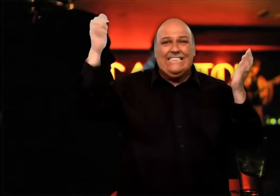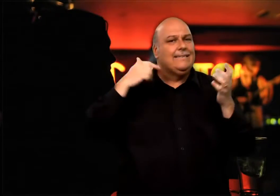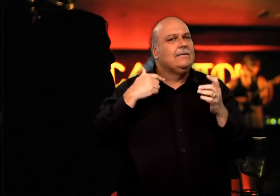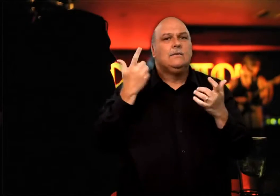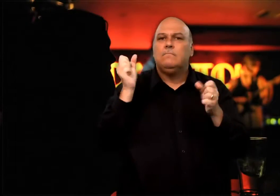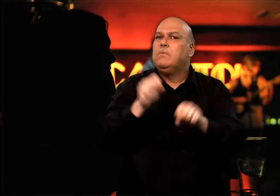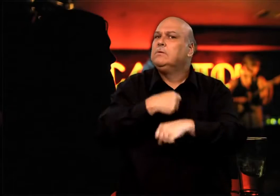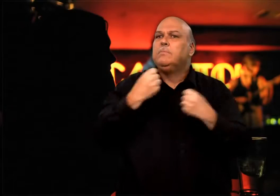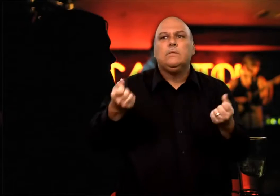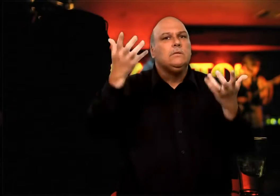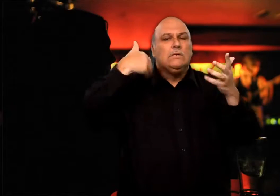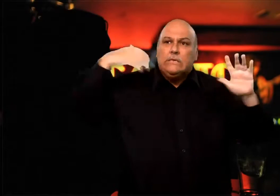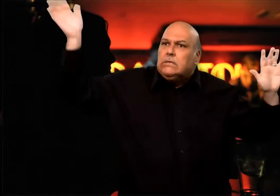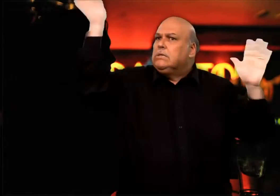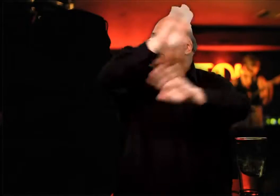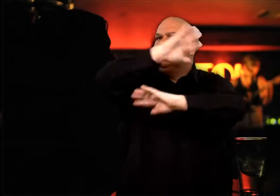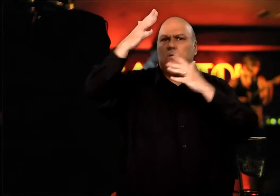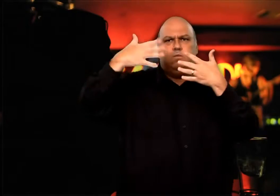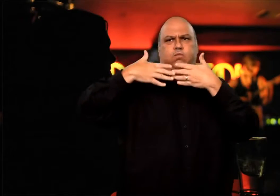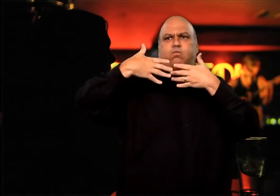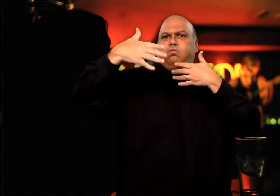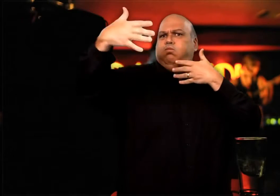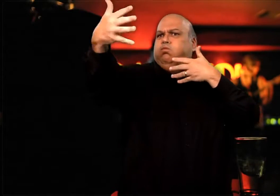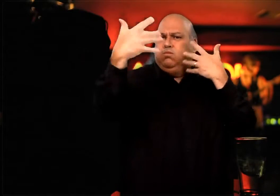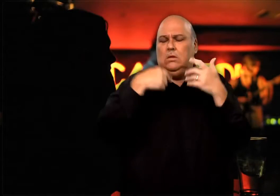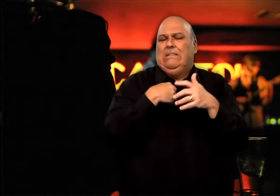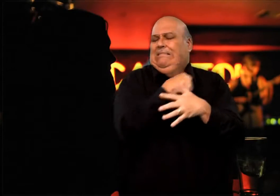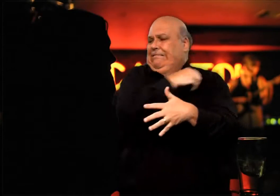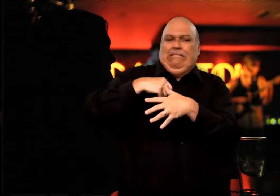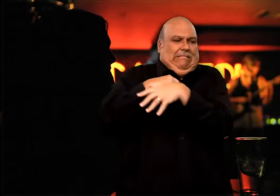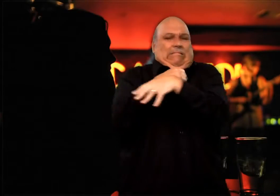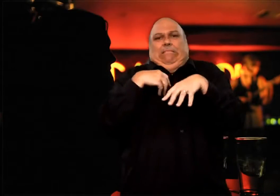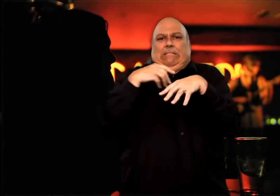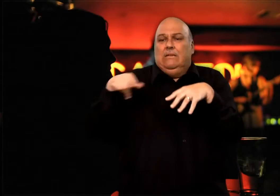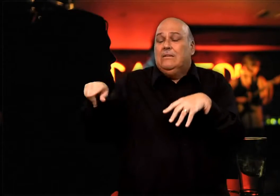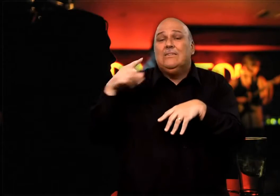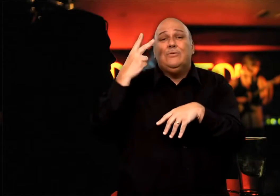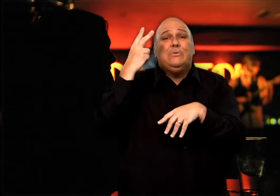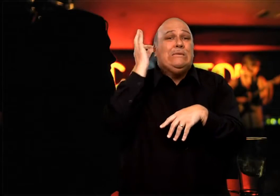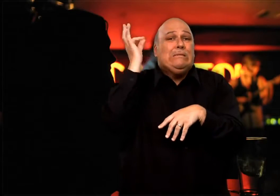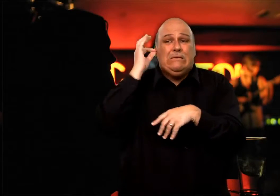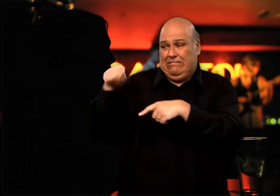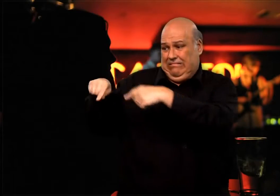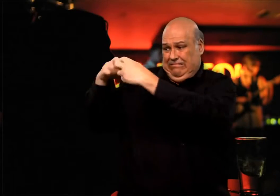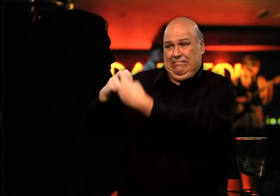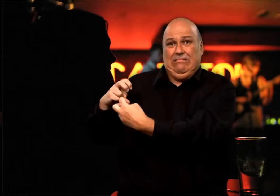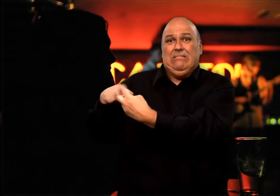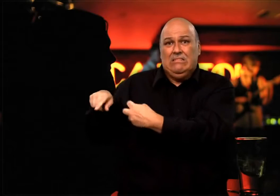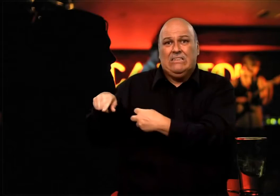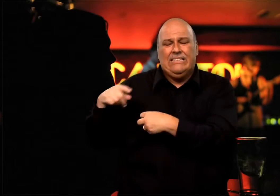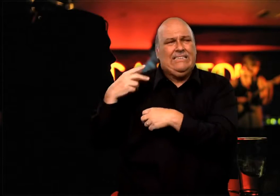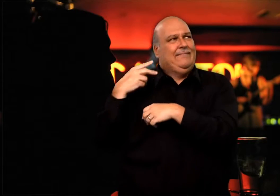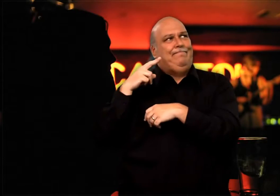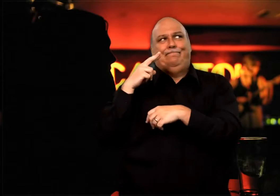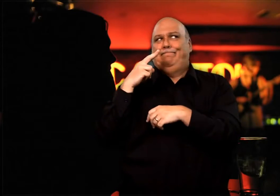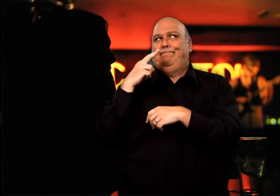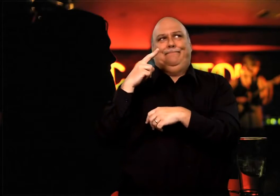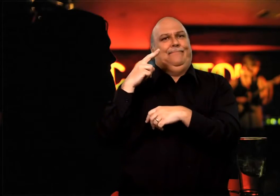left instead, who is hearing. Then, the second person looked towards me, I gestured to him to tap the person in front of him, pointing several times at that person.